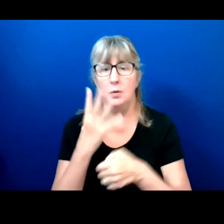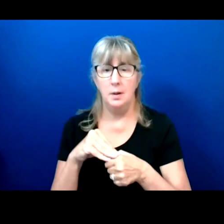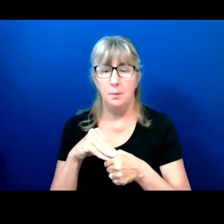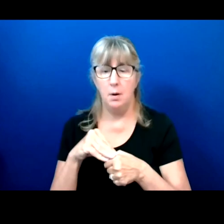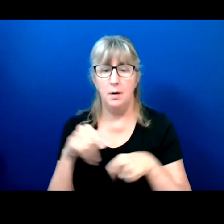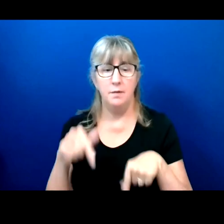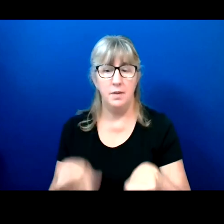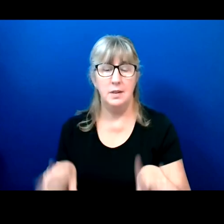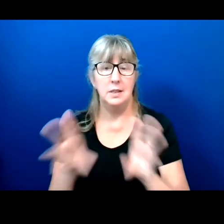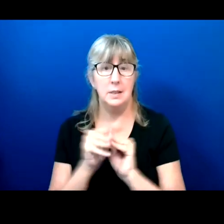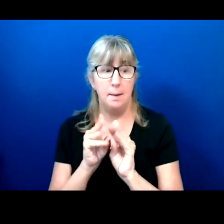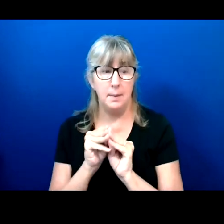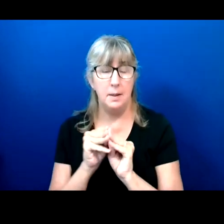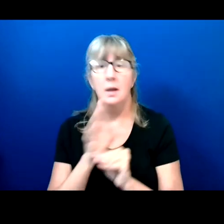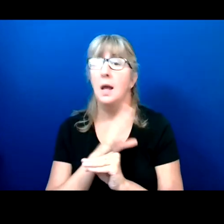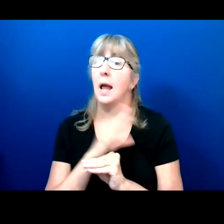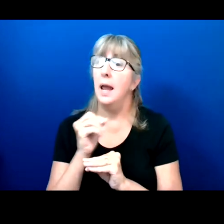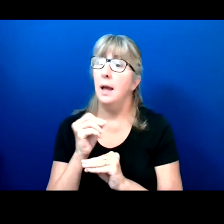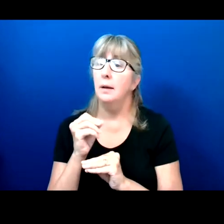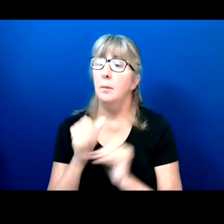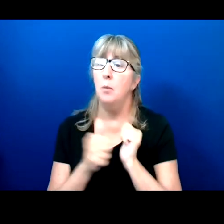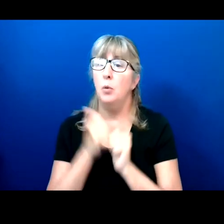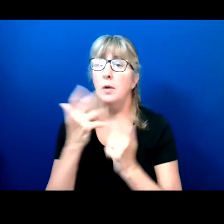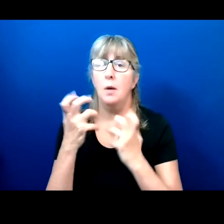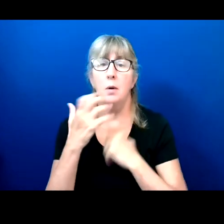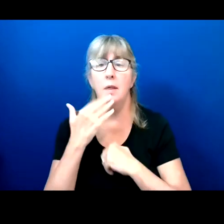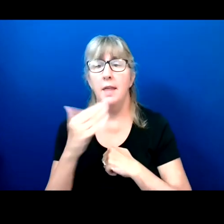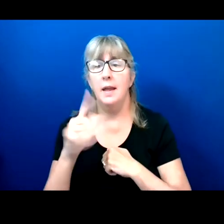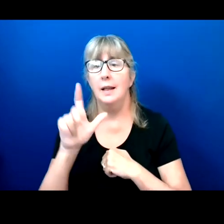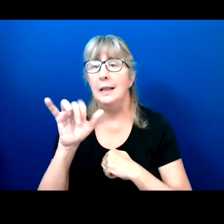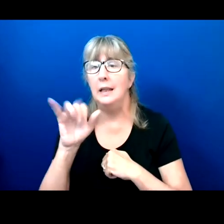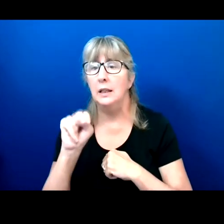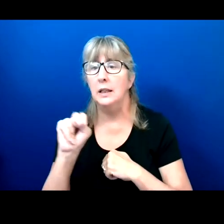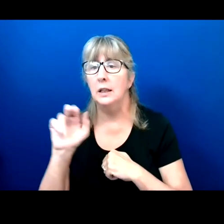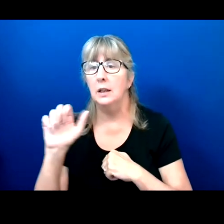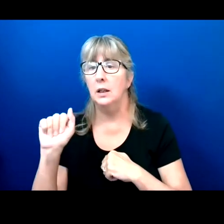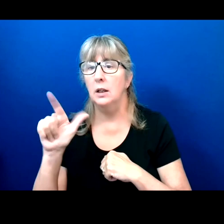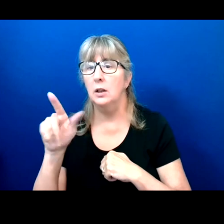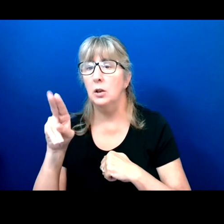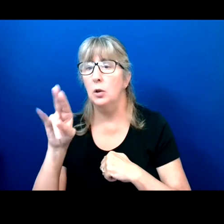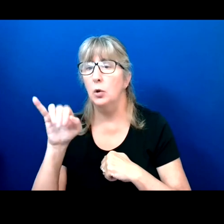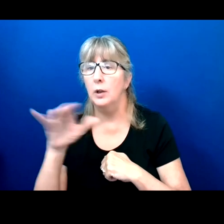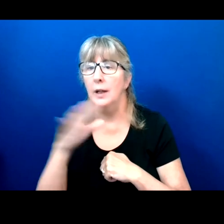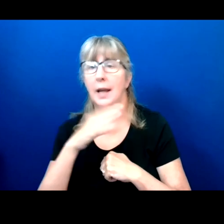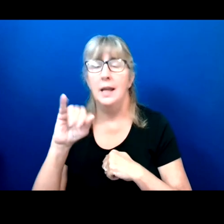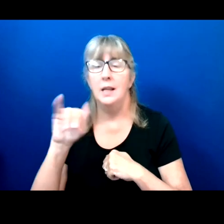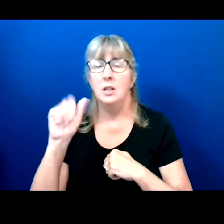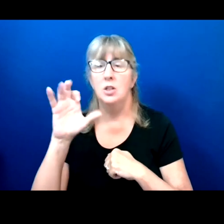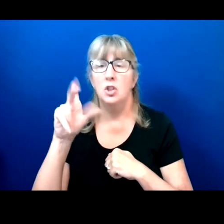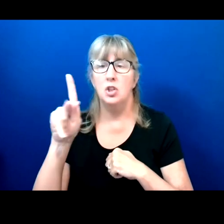And I want to especially thank Lilian Aluri and Jack Rosen who have led in the organization